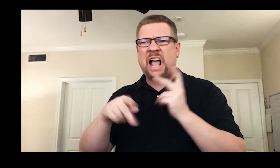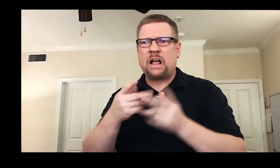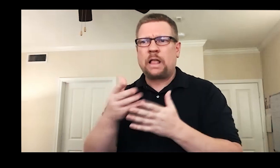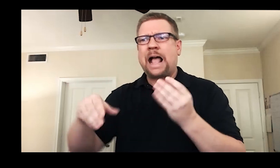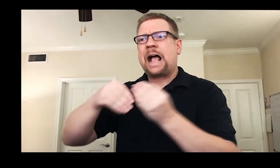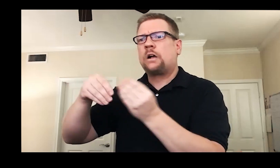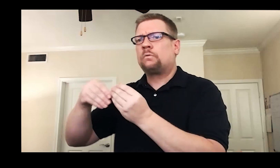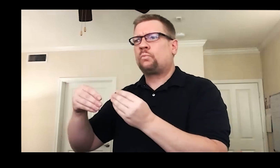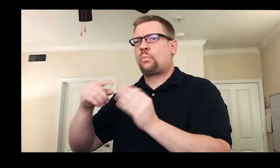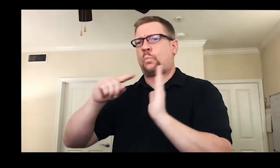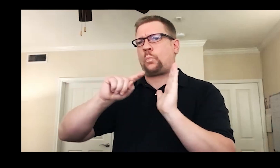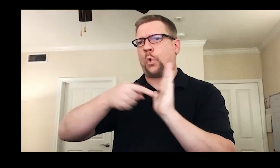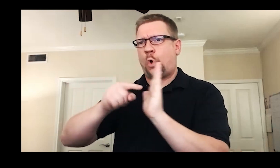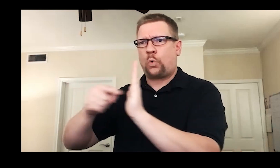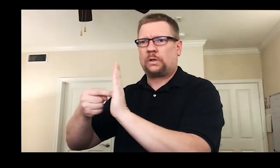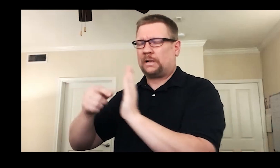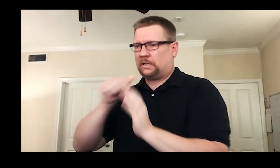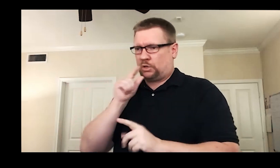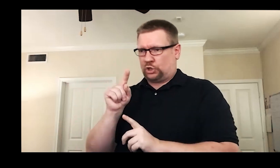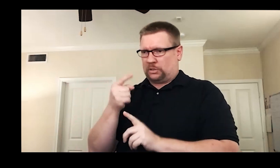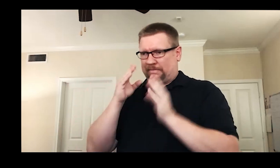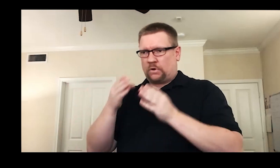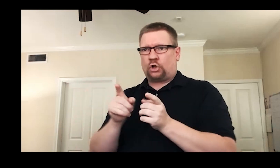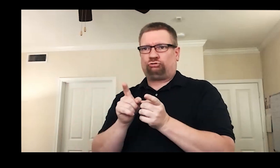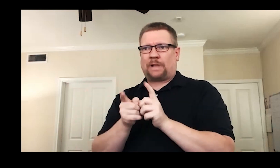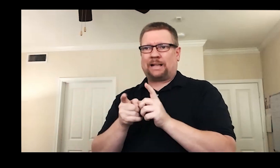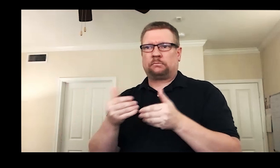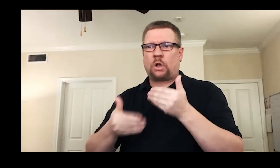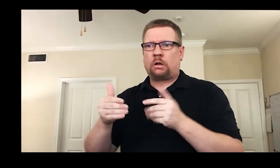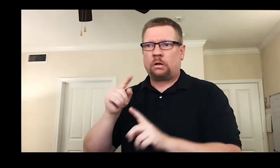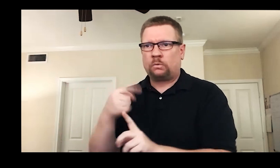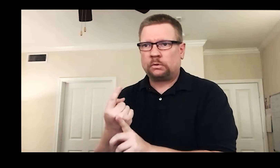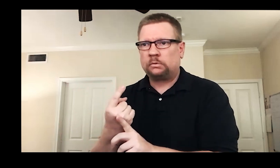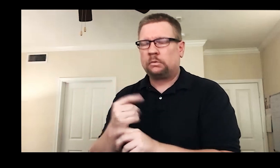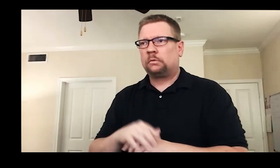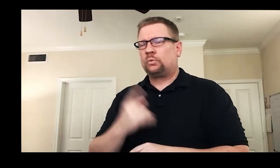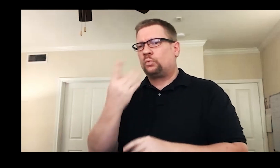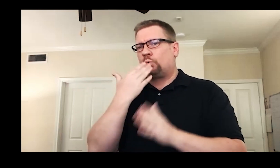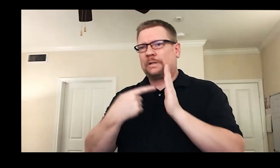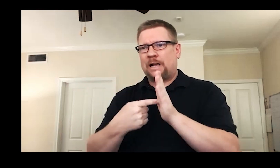beyond linguistic translations, the DASL will look at a variety of other things.